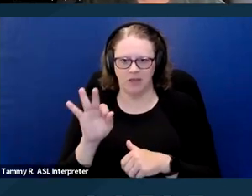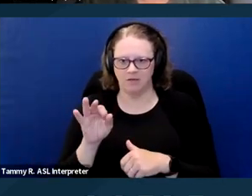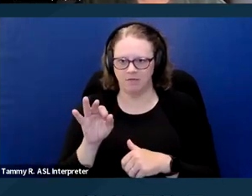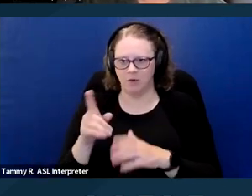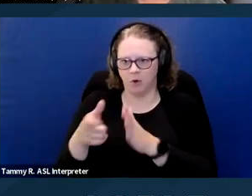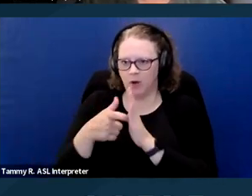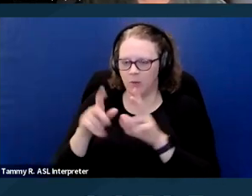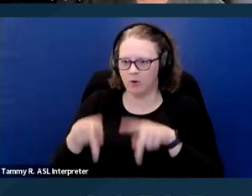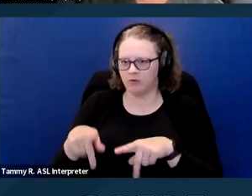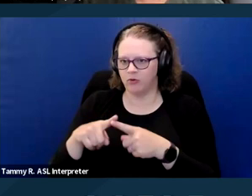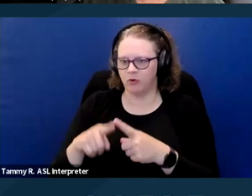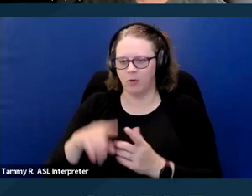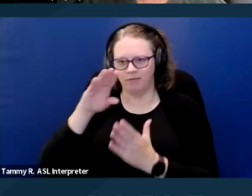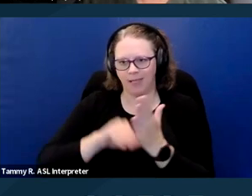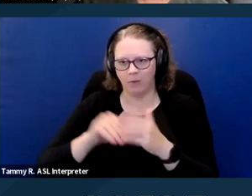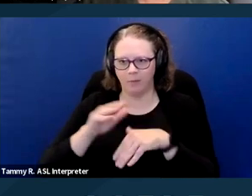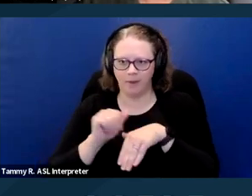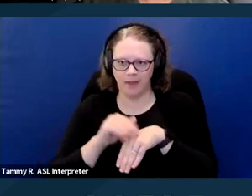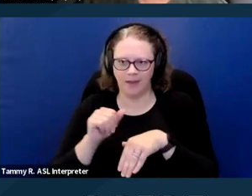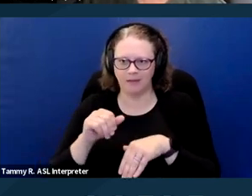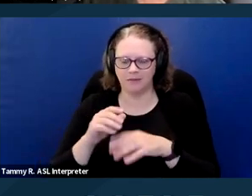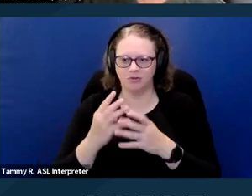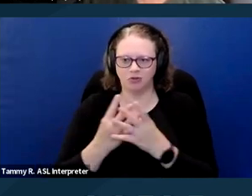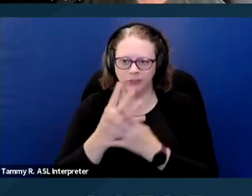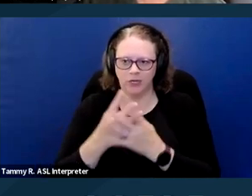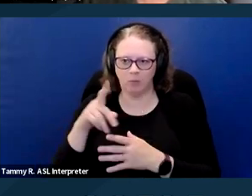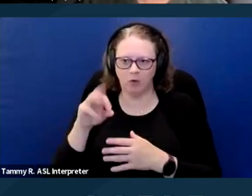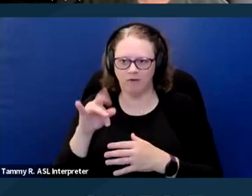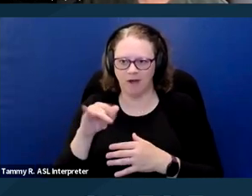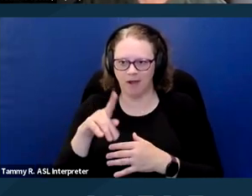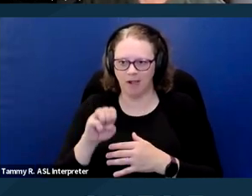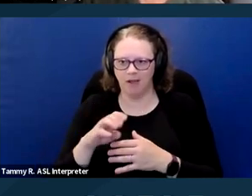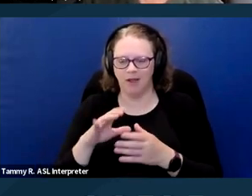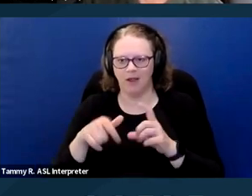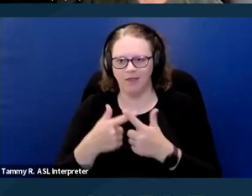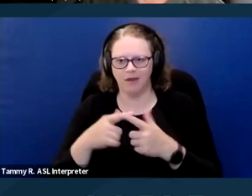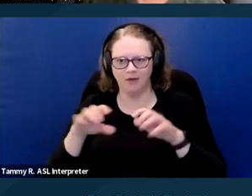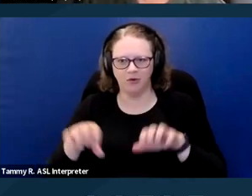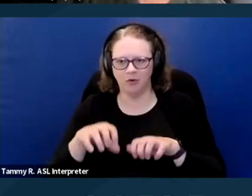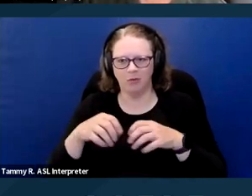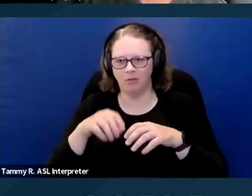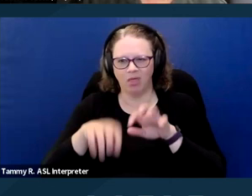and be approved in that way, it's an additional step and additional burden that people with disabilities shouldn't have to do.